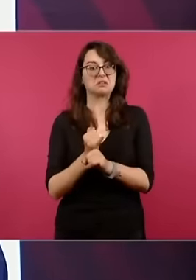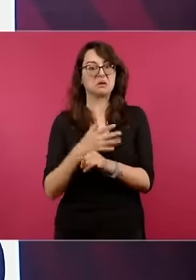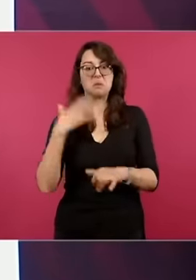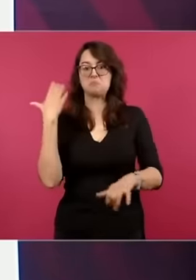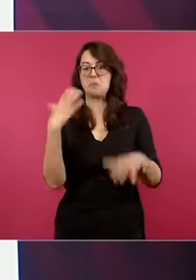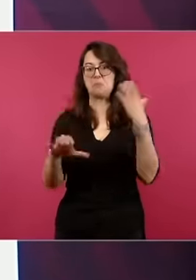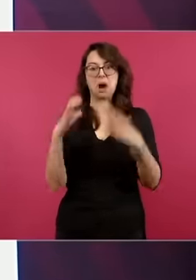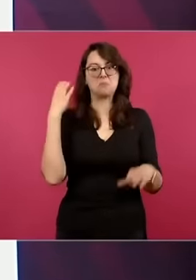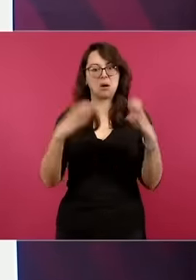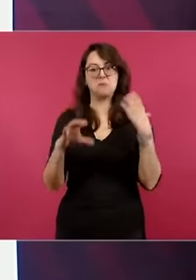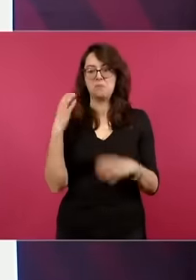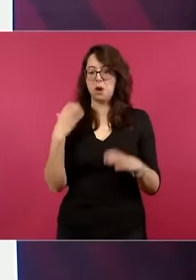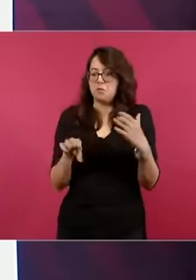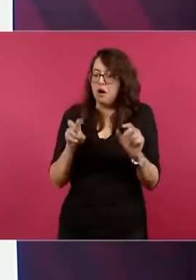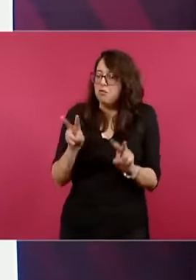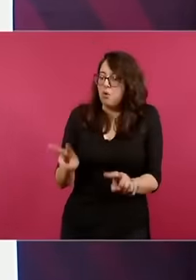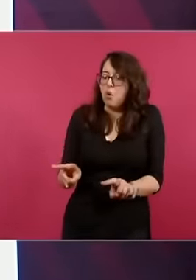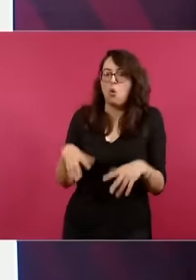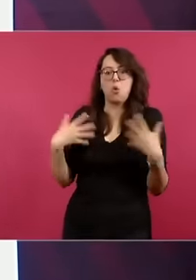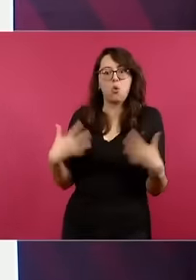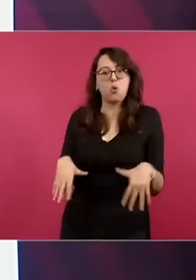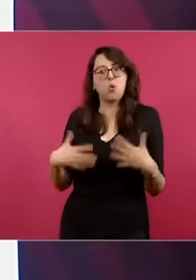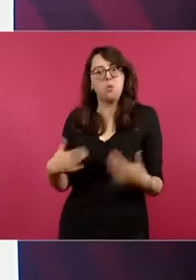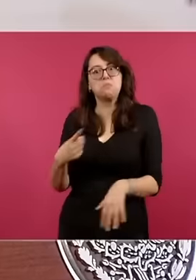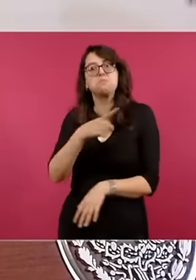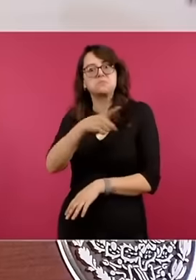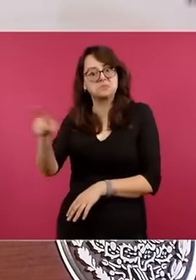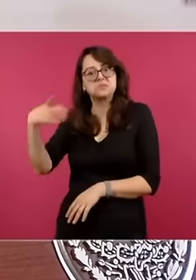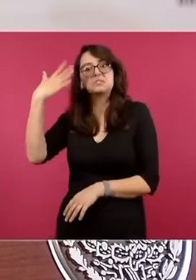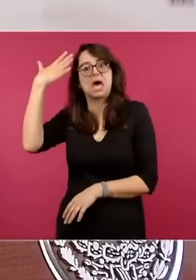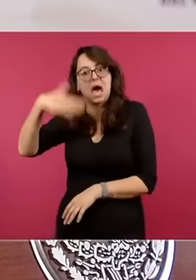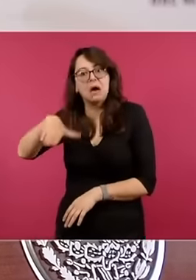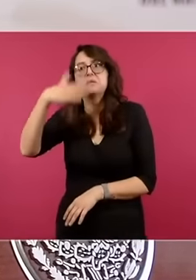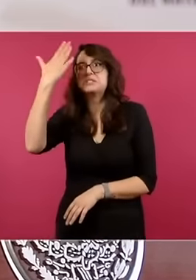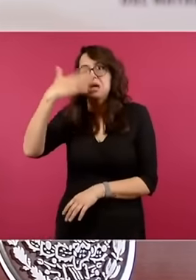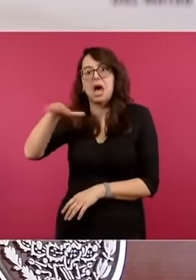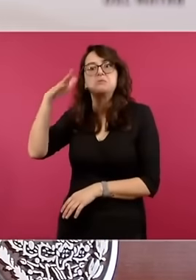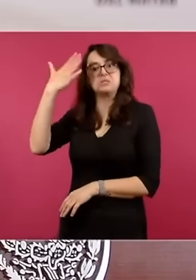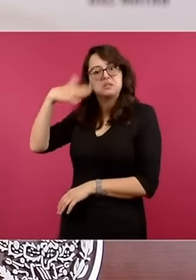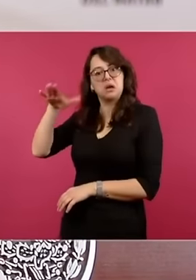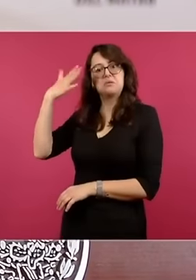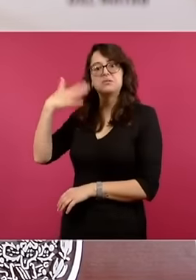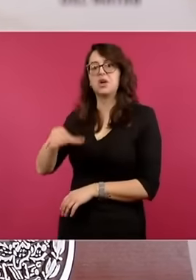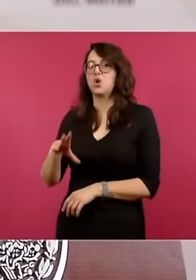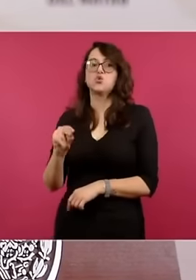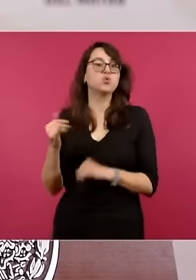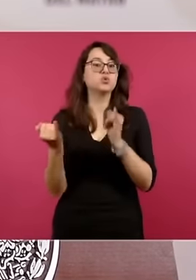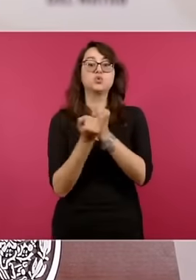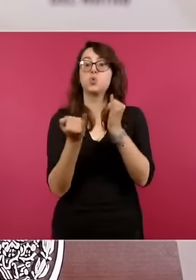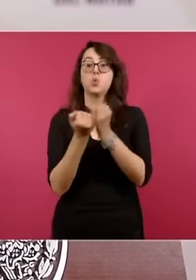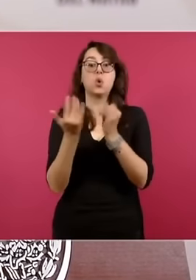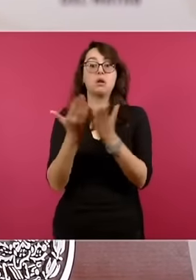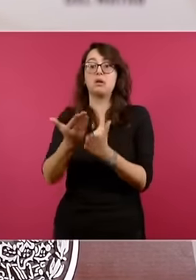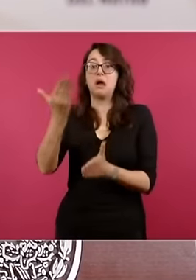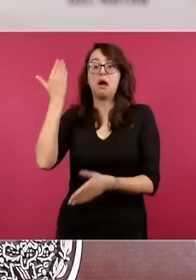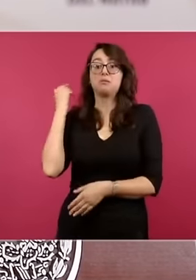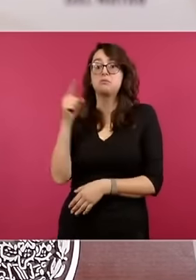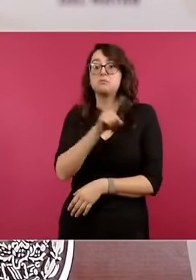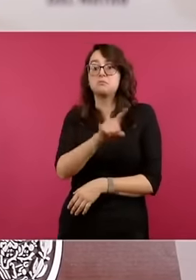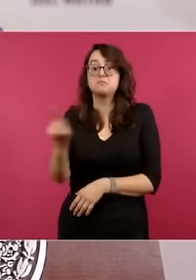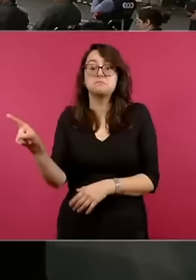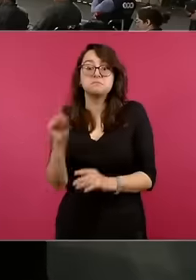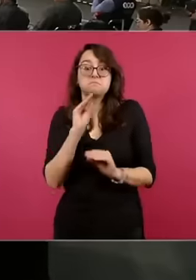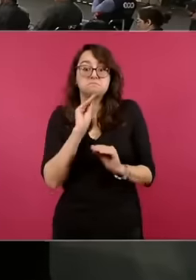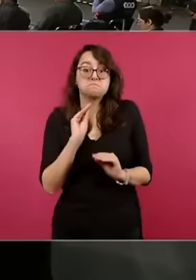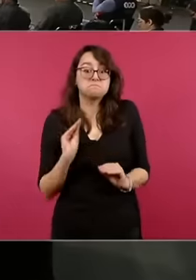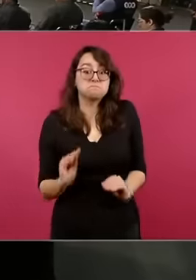when They had the microphone, only they spoke